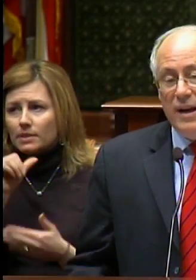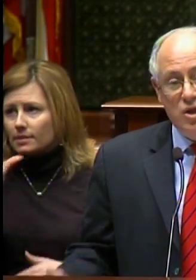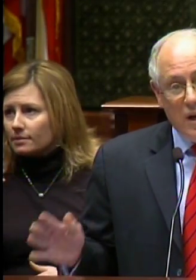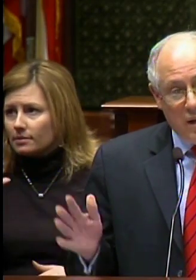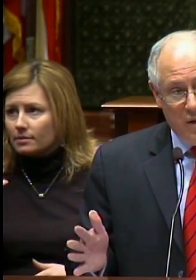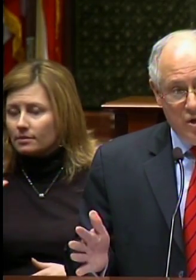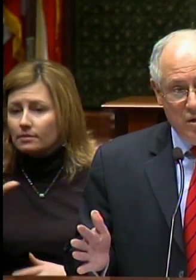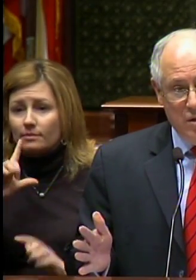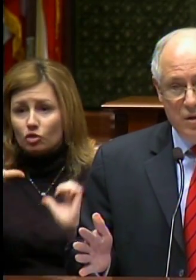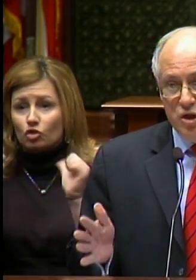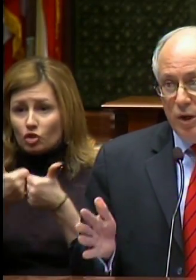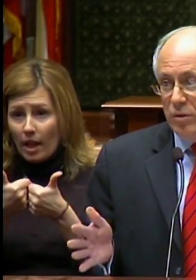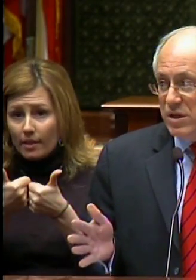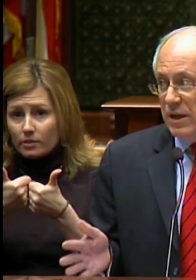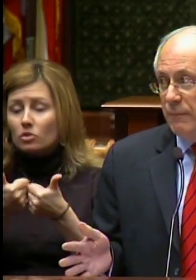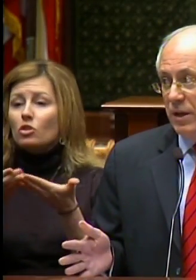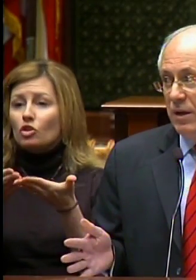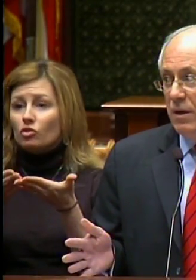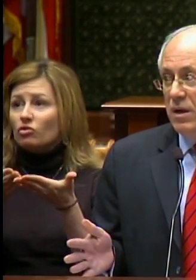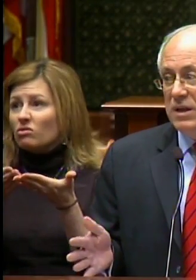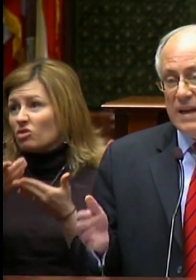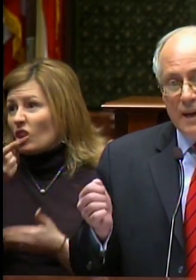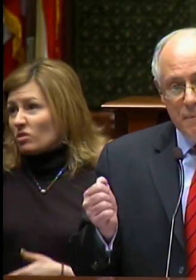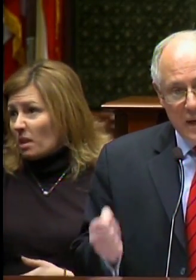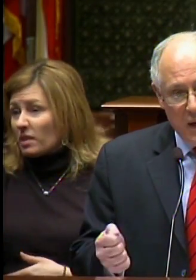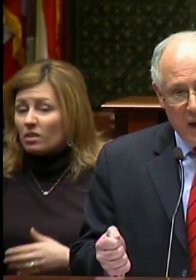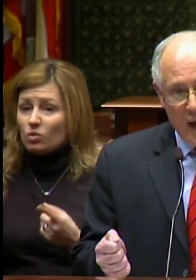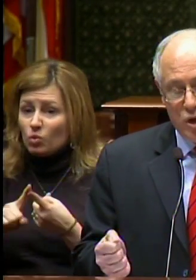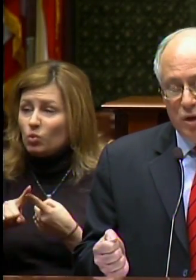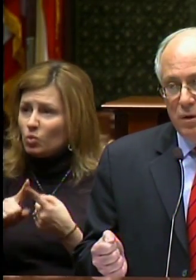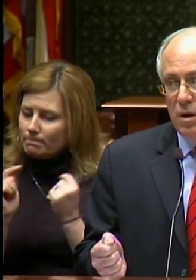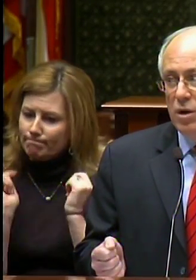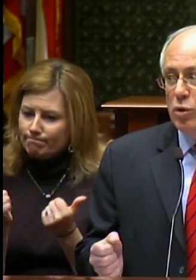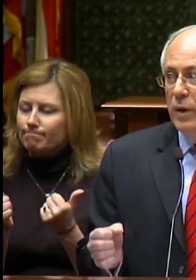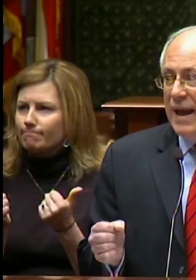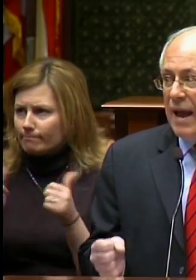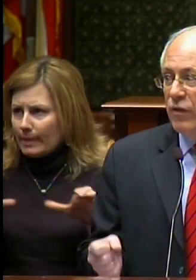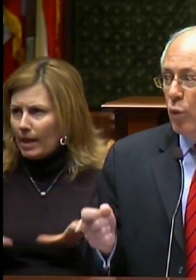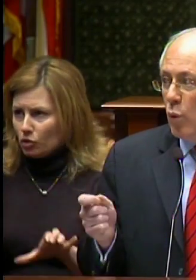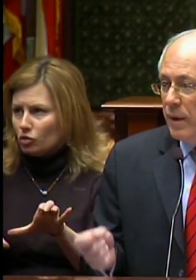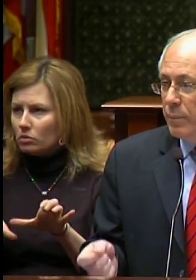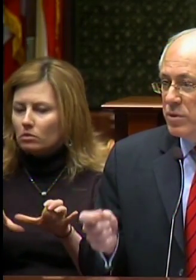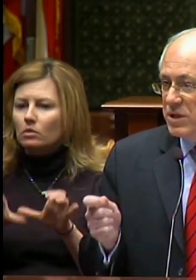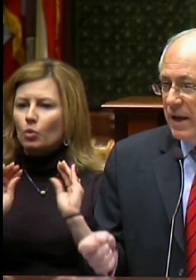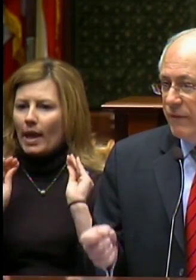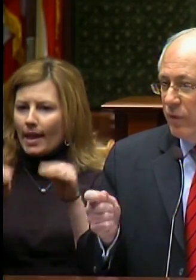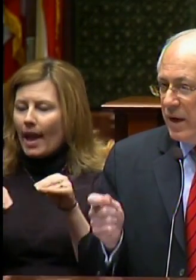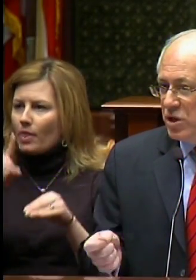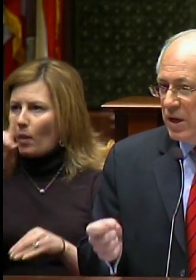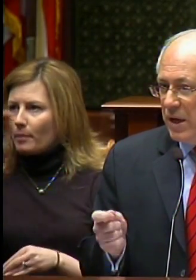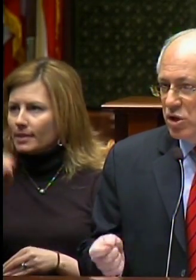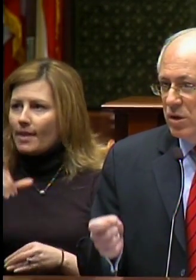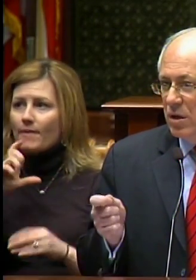I challenge the General Assembly to take immediate action to enact the 1 percent for education